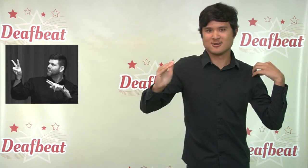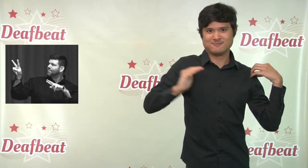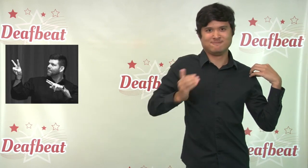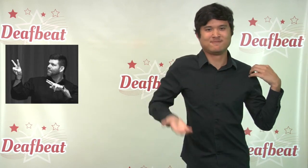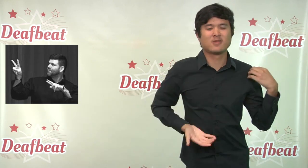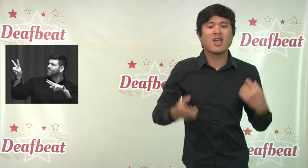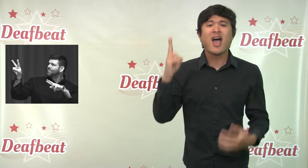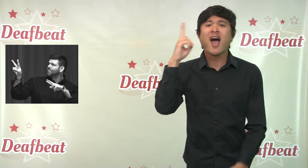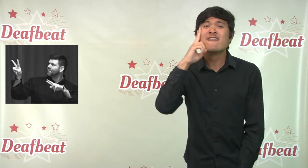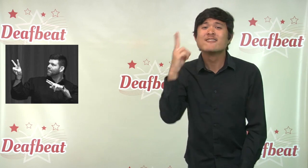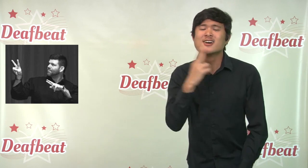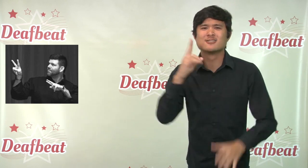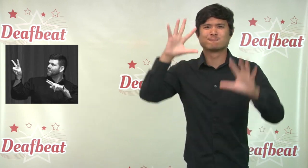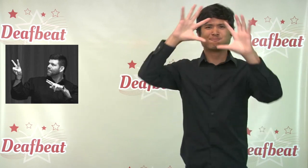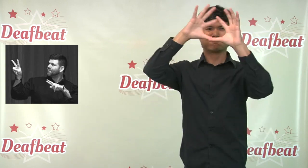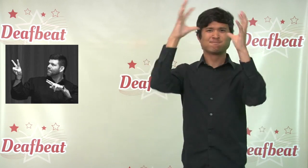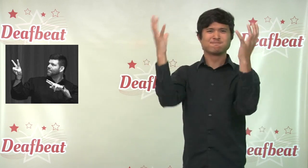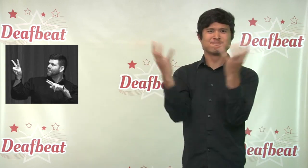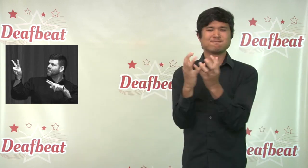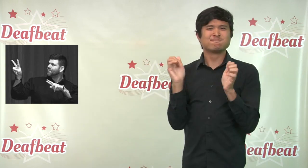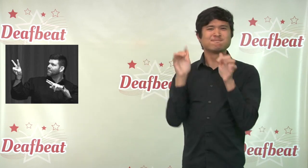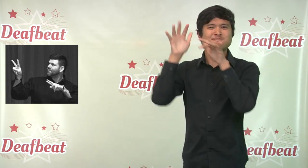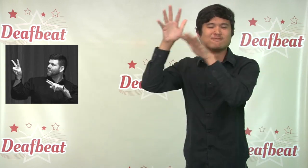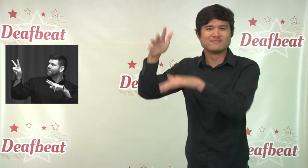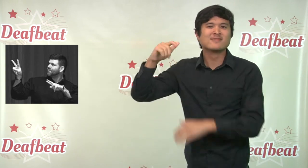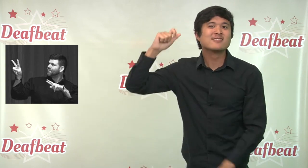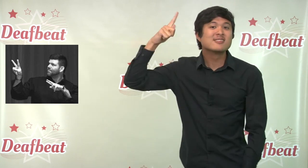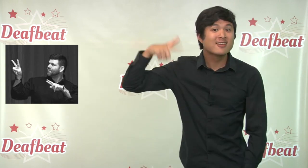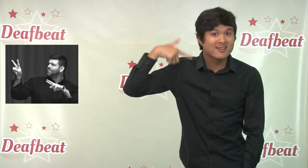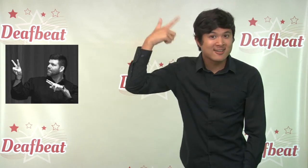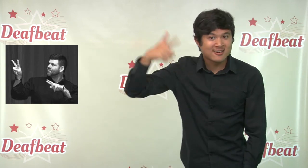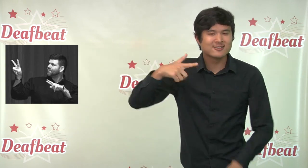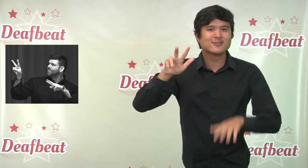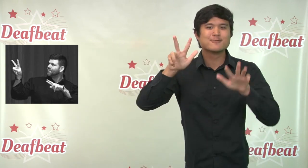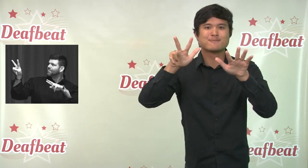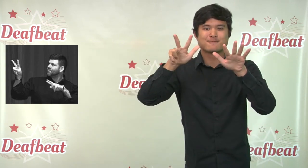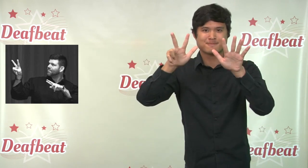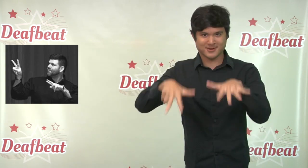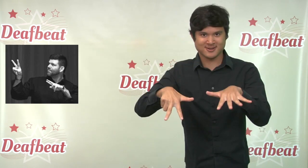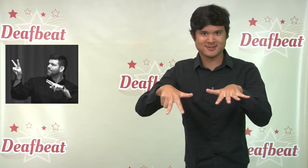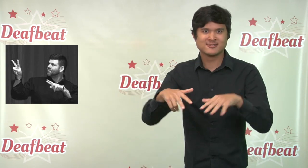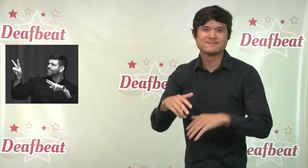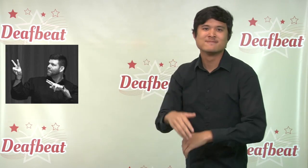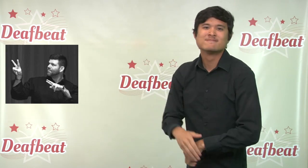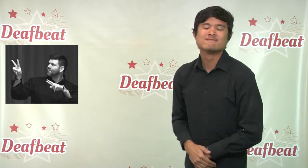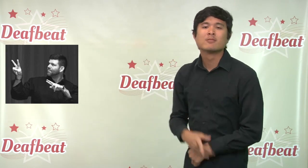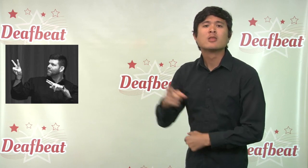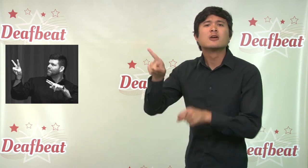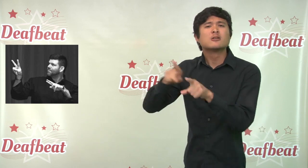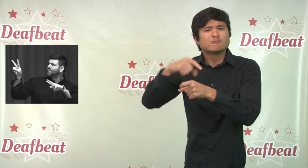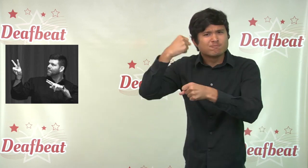He teaches poetry to Deaf adults and children